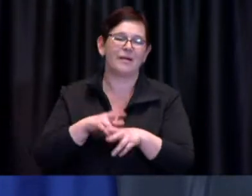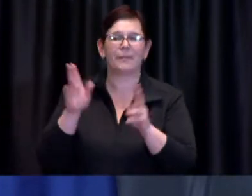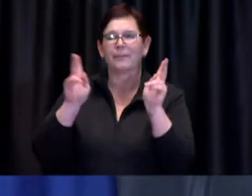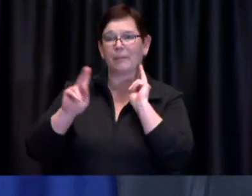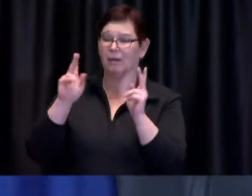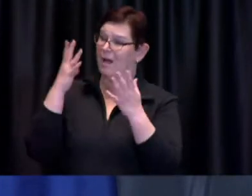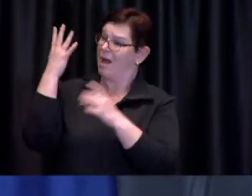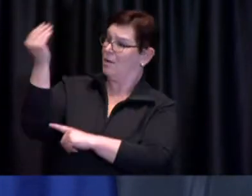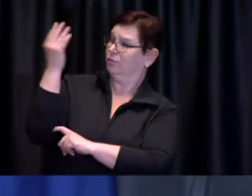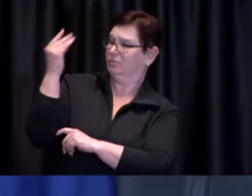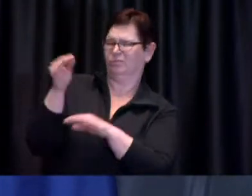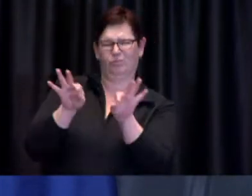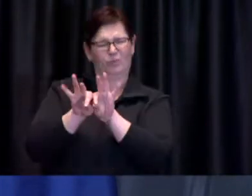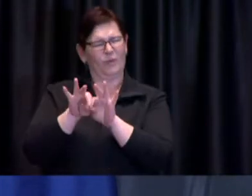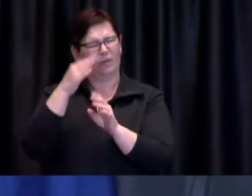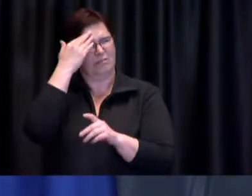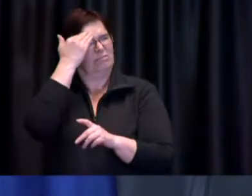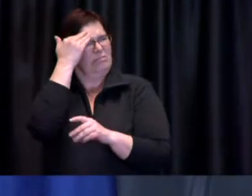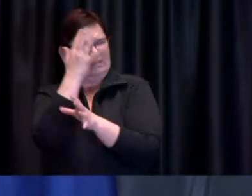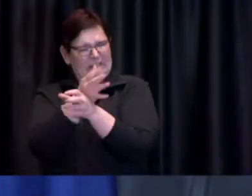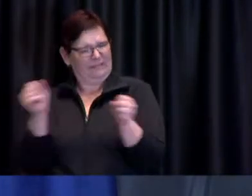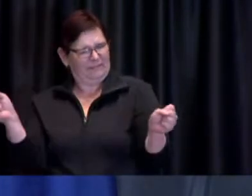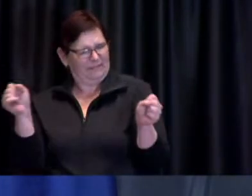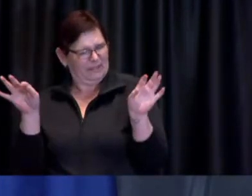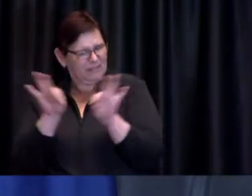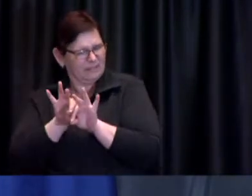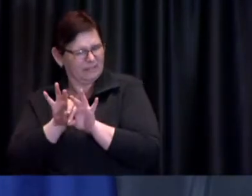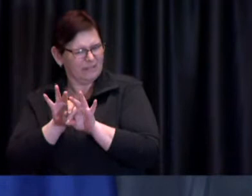this comes down to a question of interpretation which is sometimes in the hands of enforcement